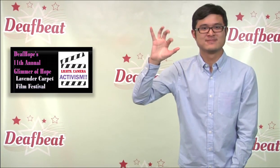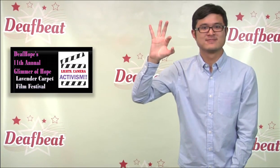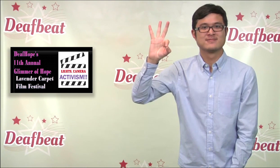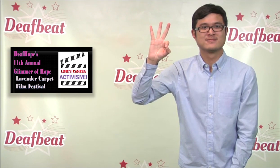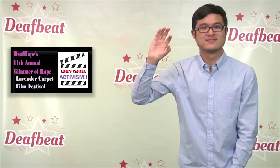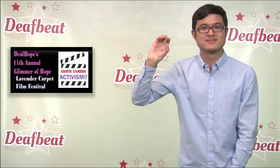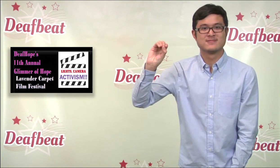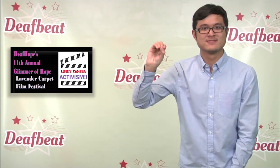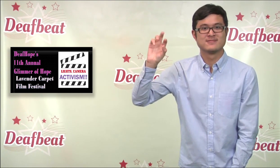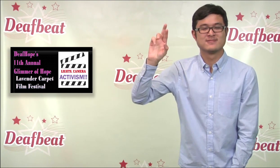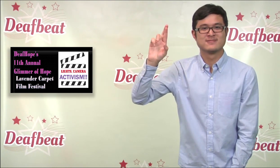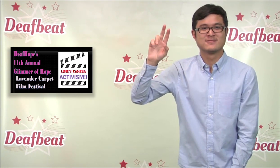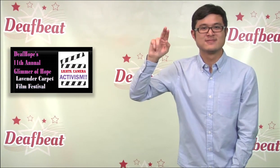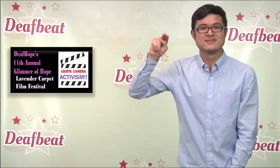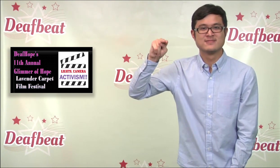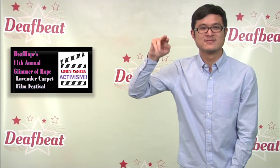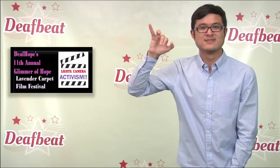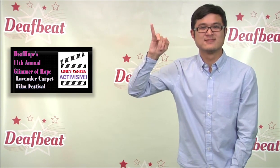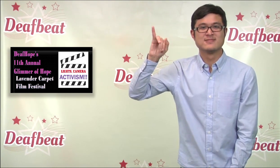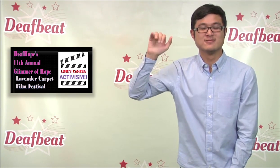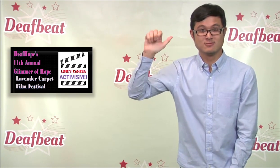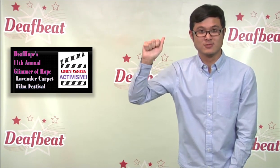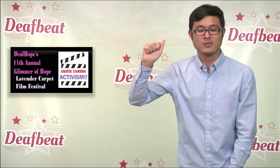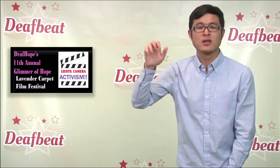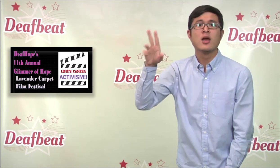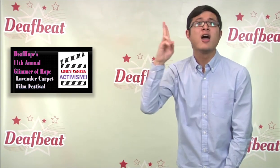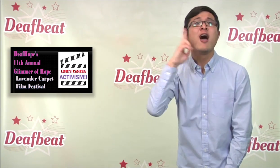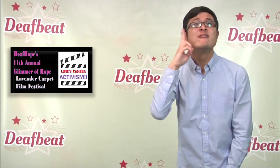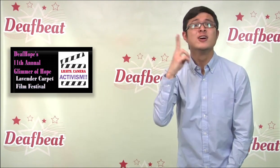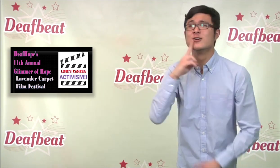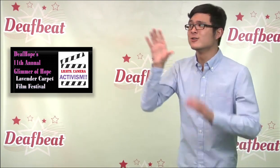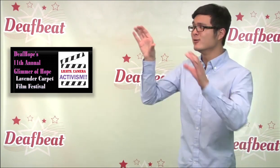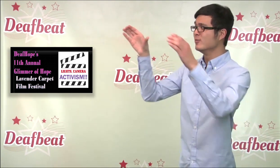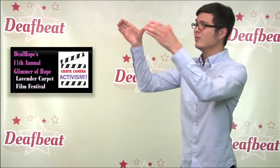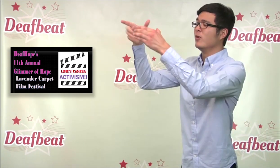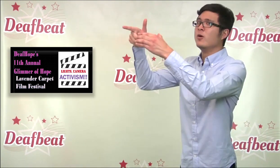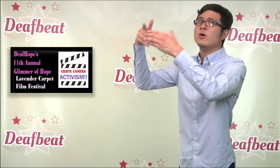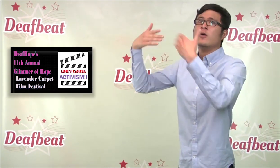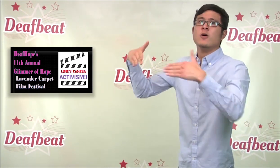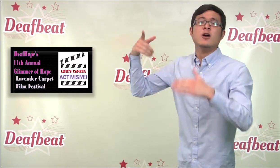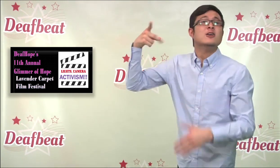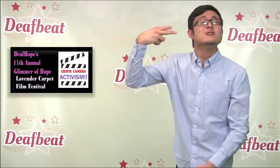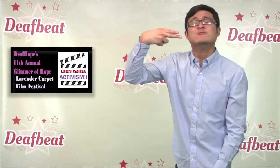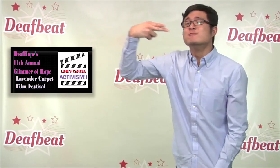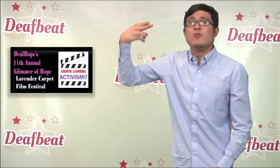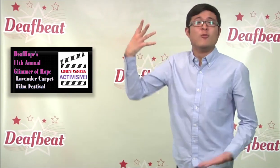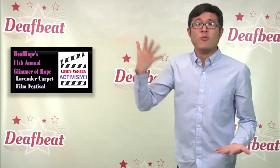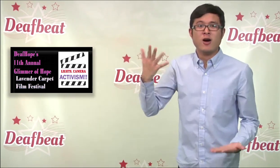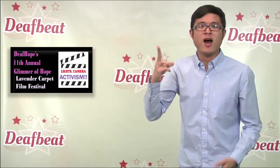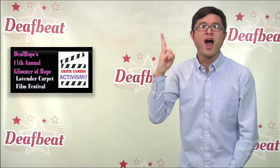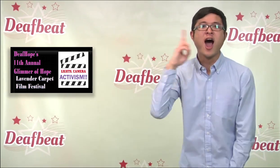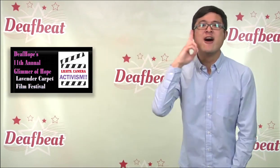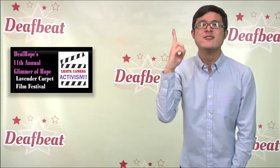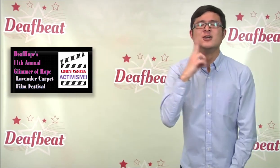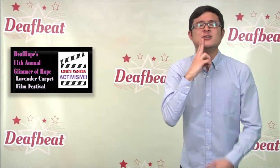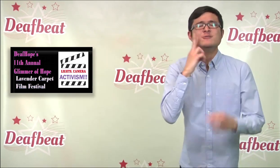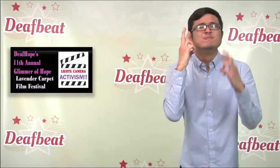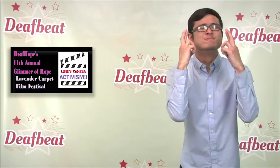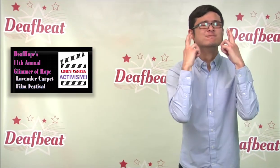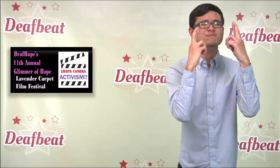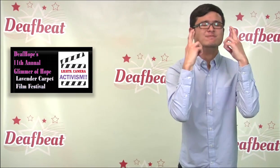of northern California that focuses on domestic and